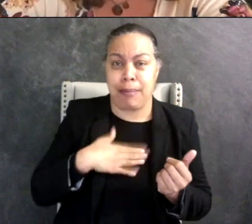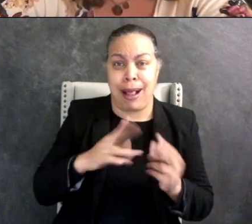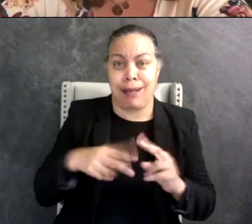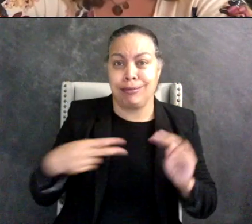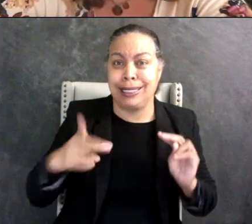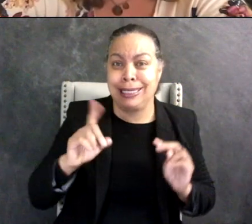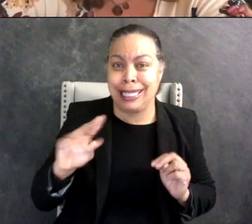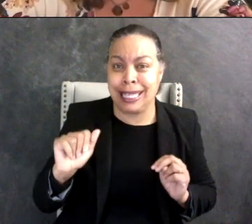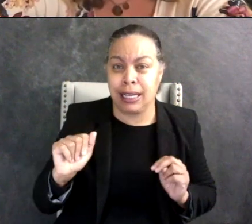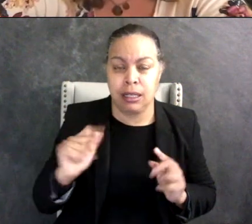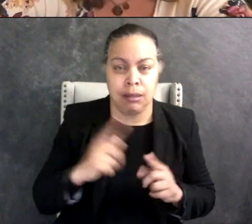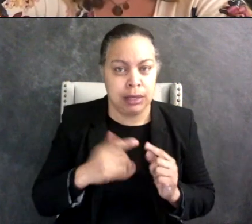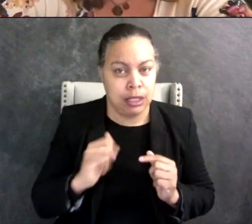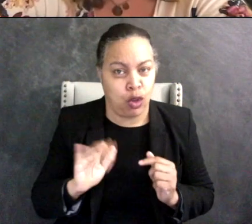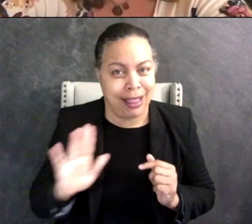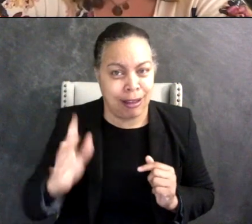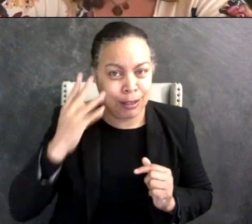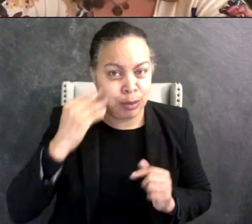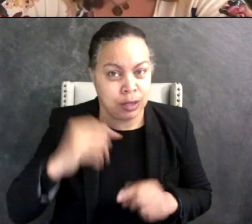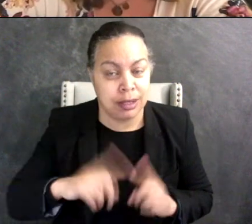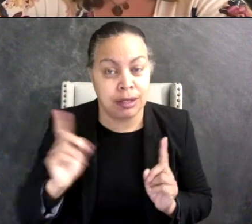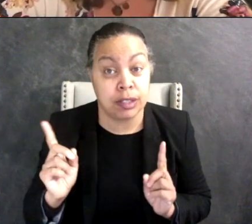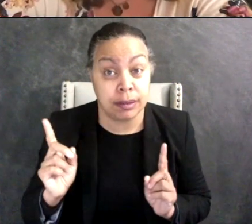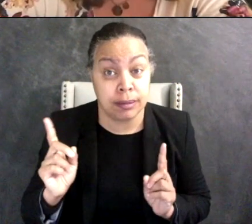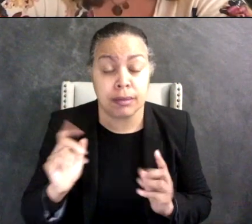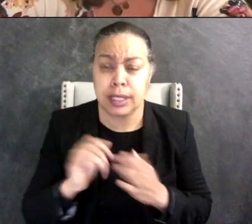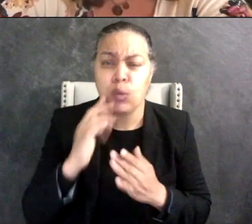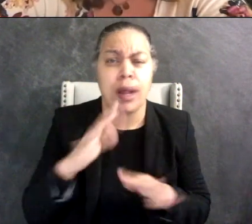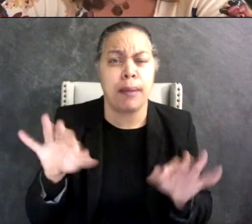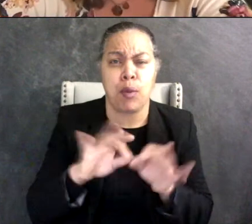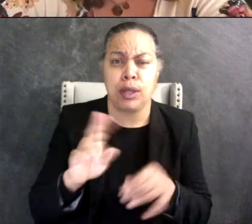and so when it's important for me to use my privilege as someone who isn't adopted